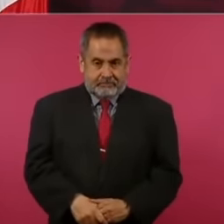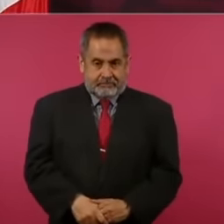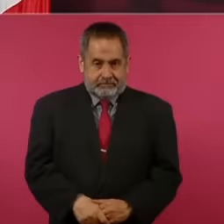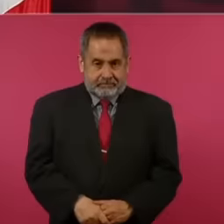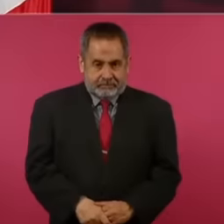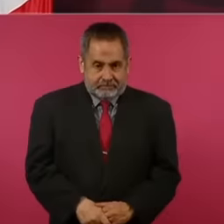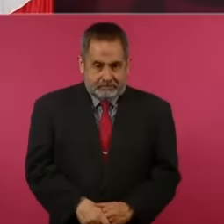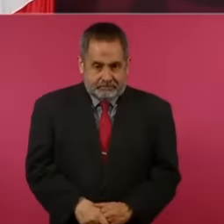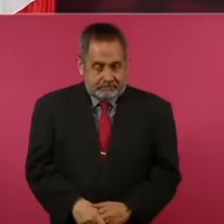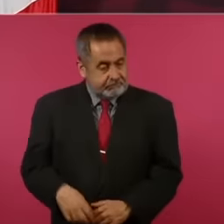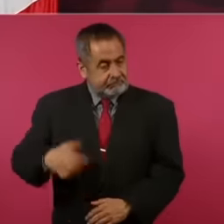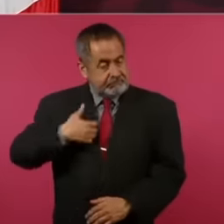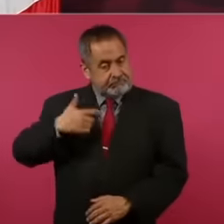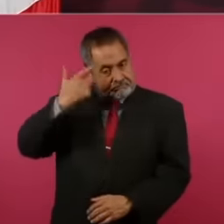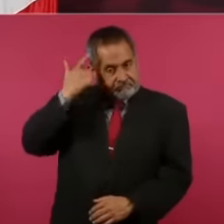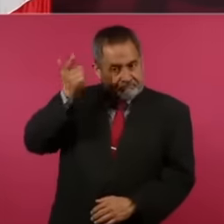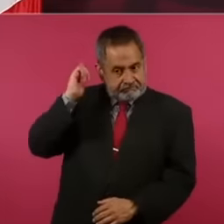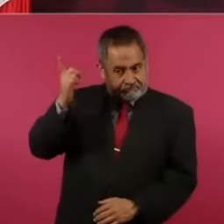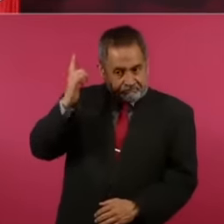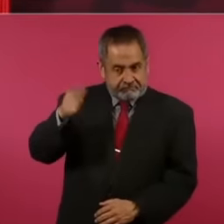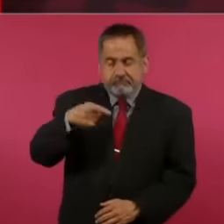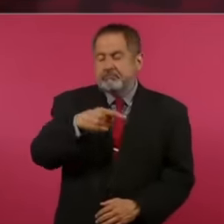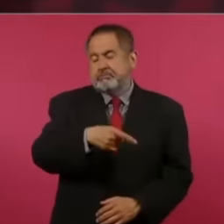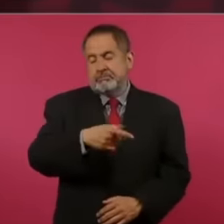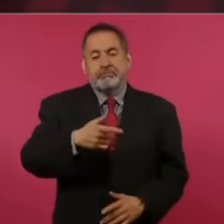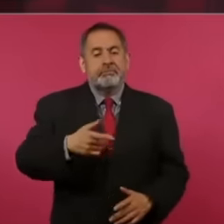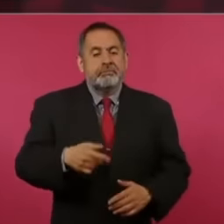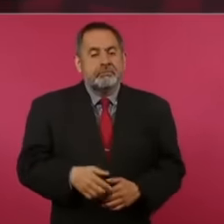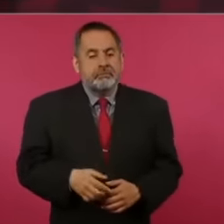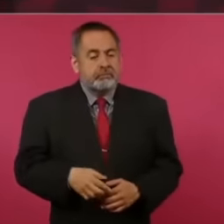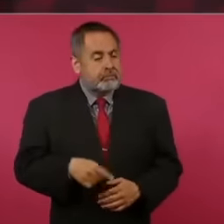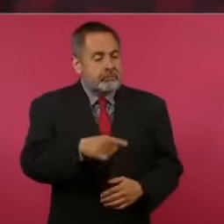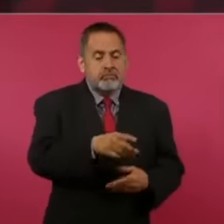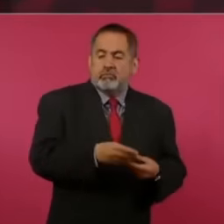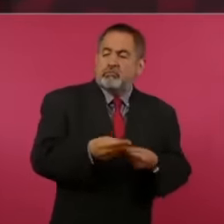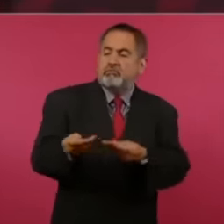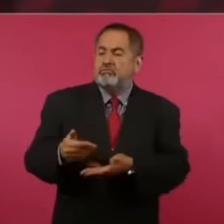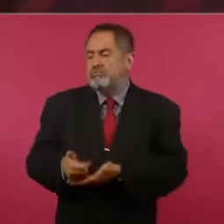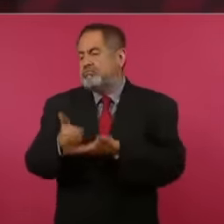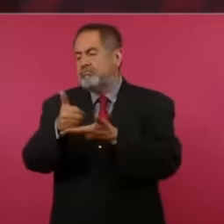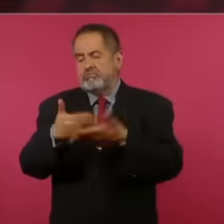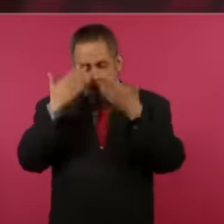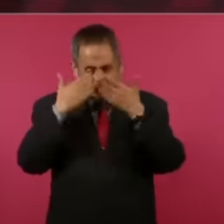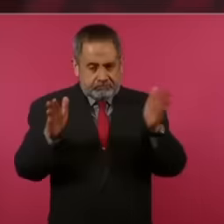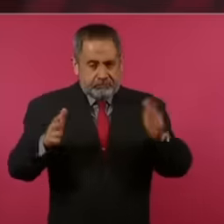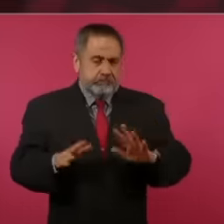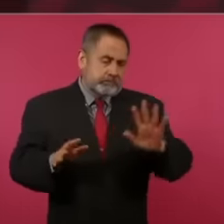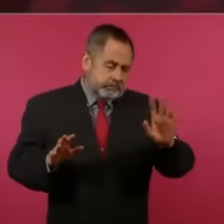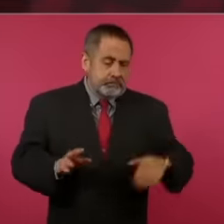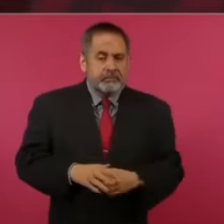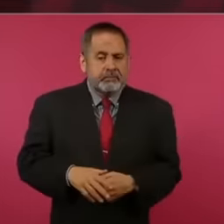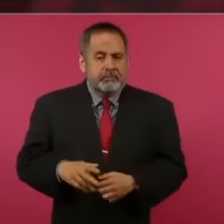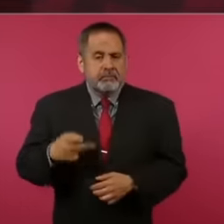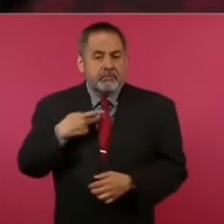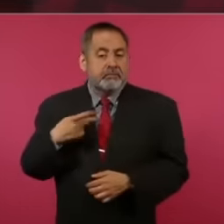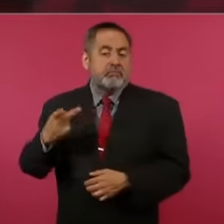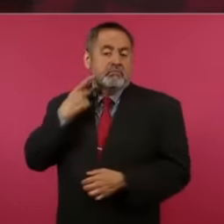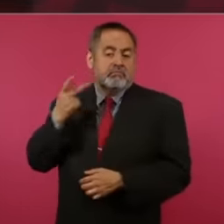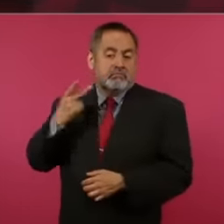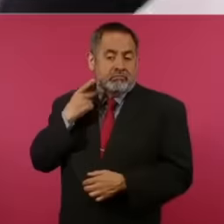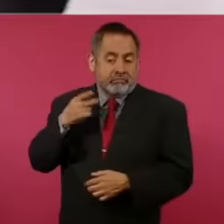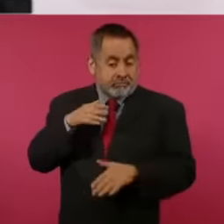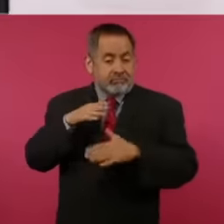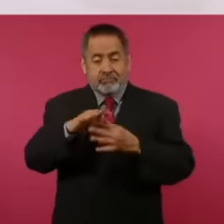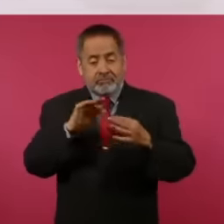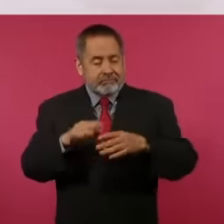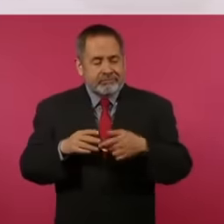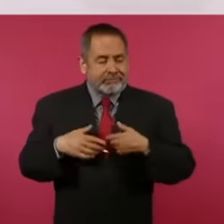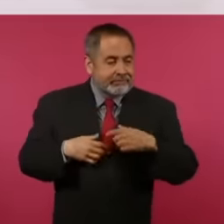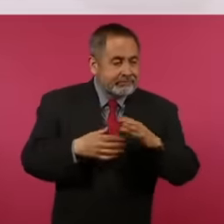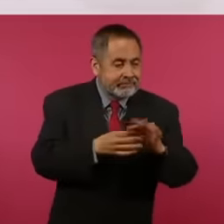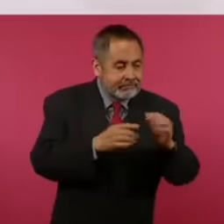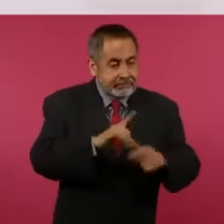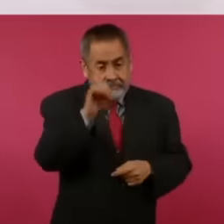and hopefully this will help but politically I should not even be advising giving